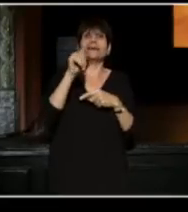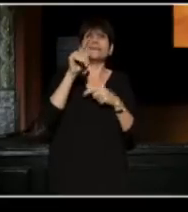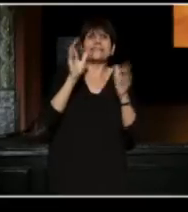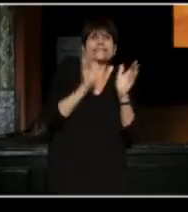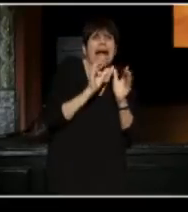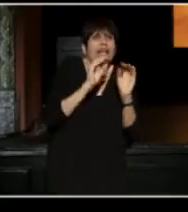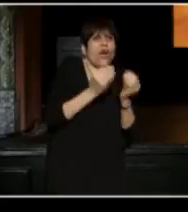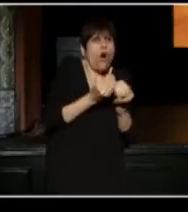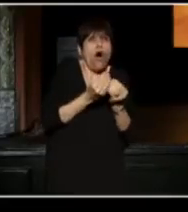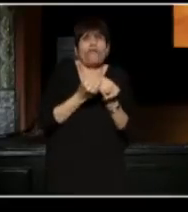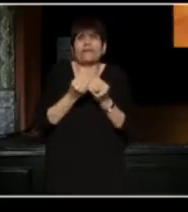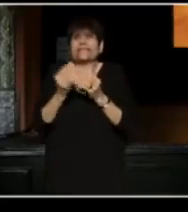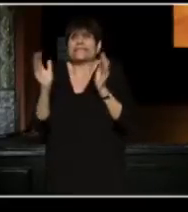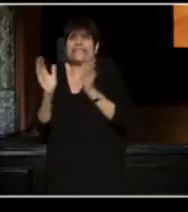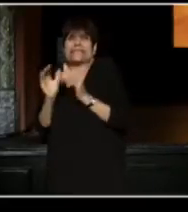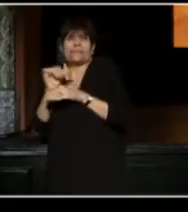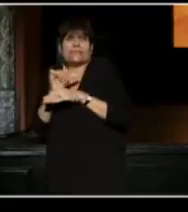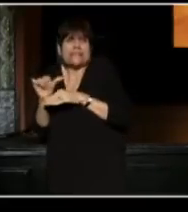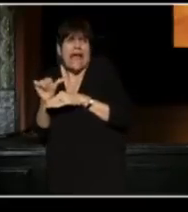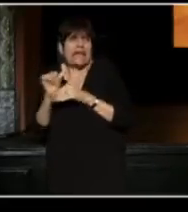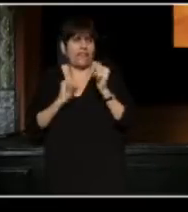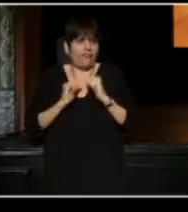an intimate stage, in every theater in this country